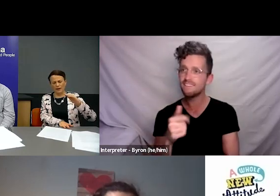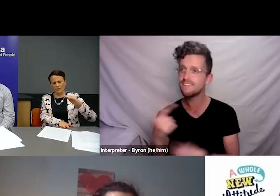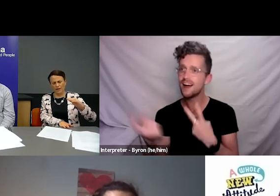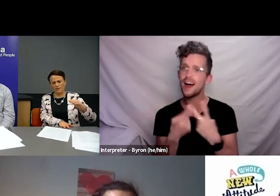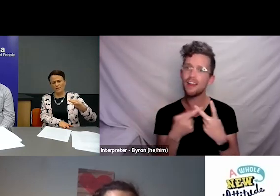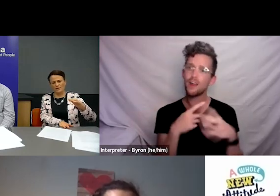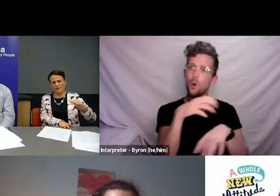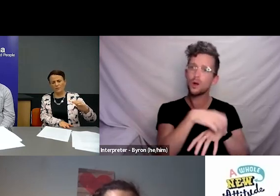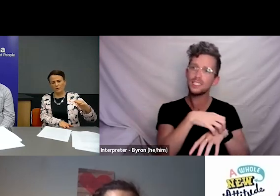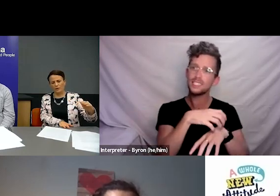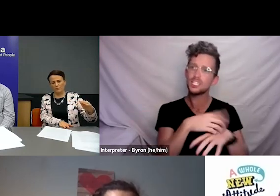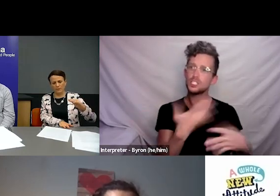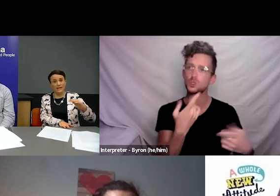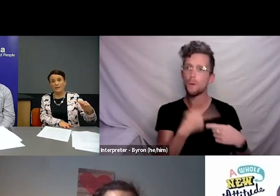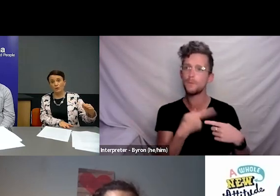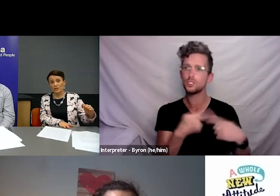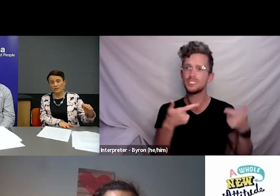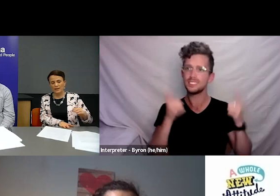in other agencies dealing with any emergency